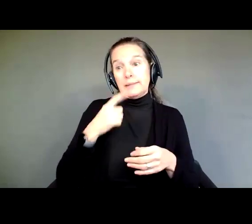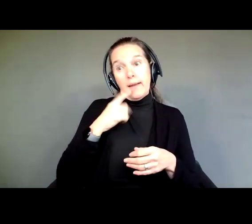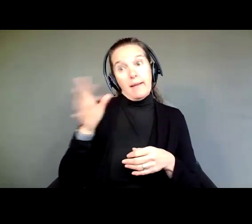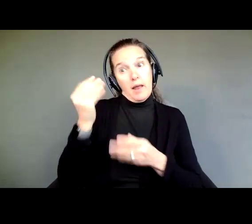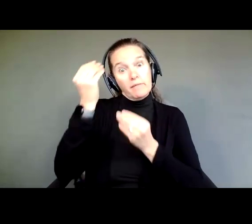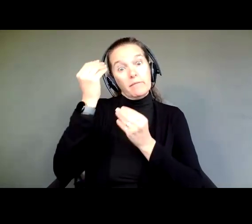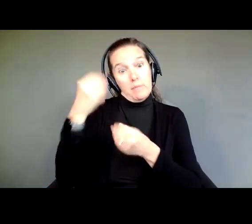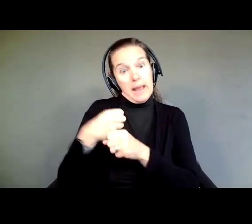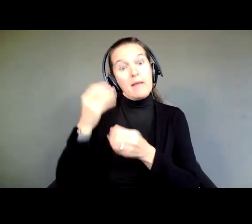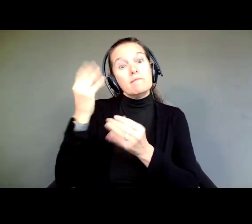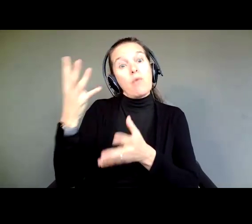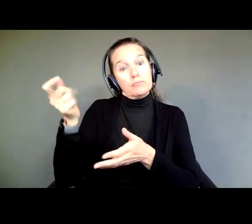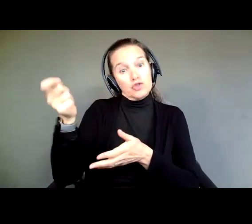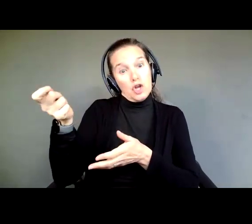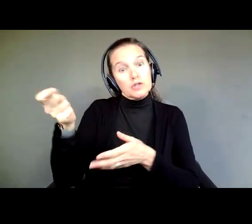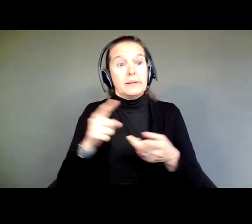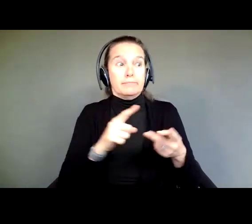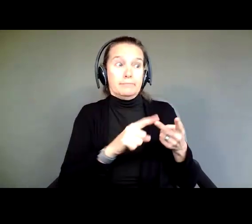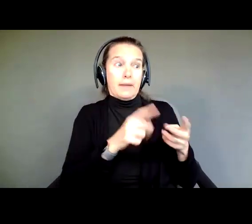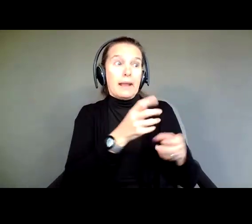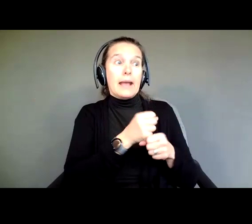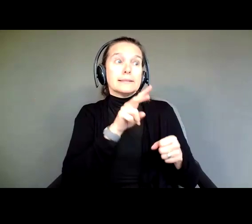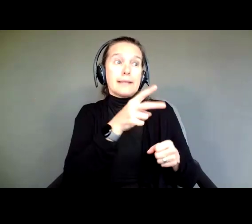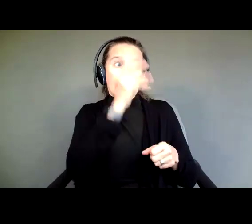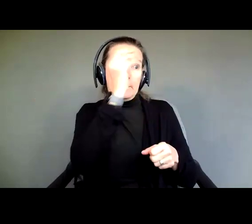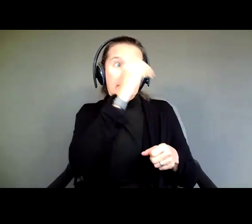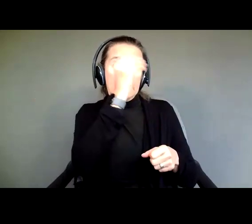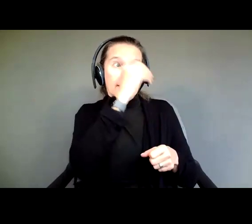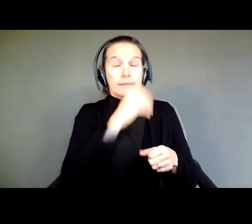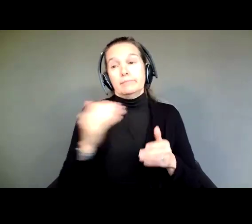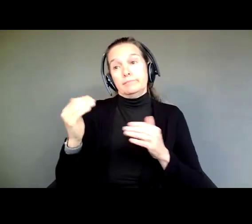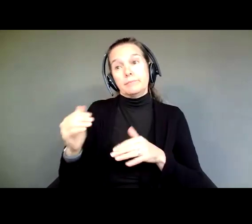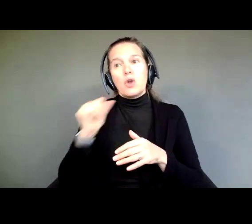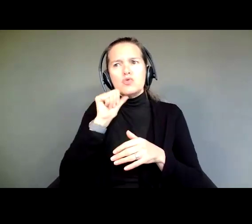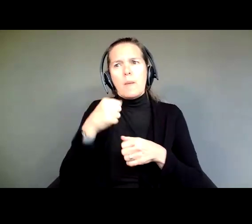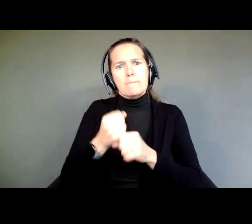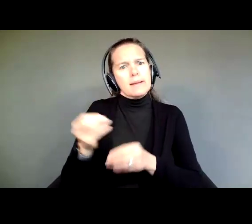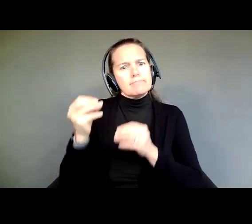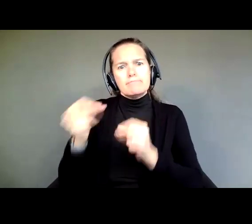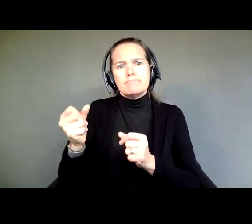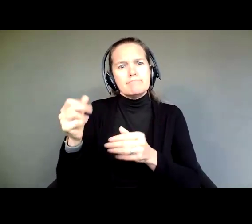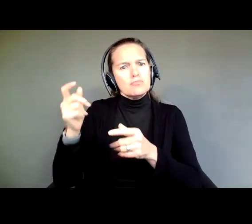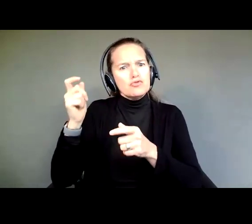We tell people to get a second opinion. We tell people to not make a snap judgment or to go off half cocked.